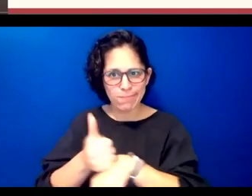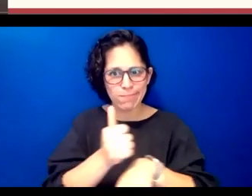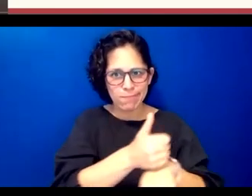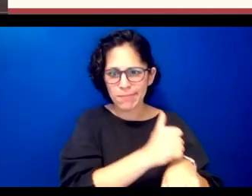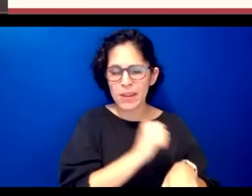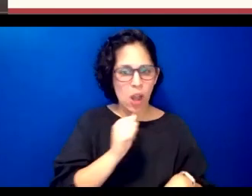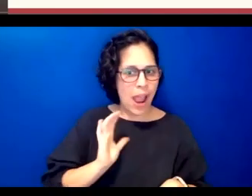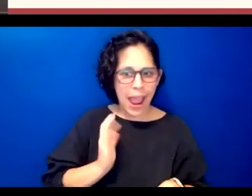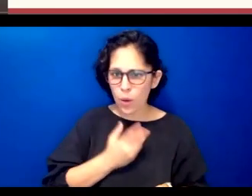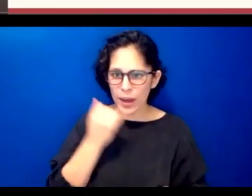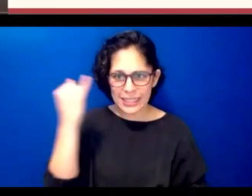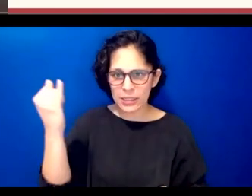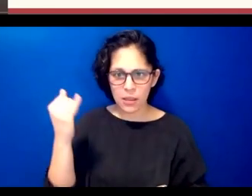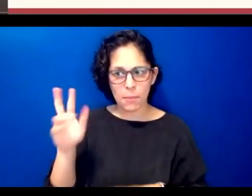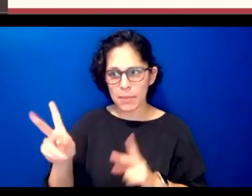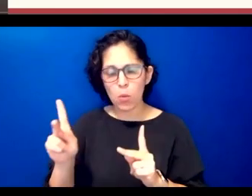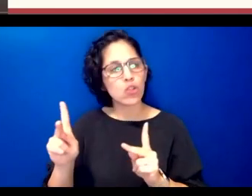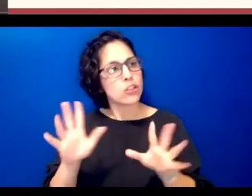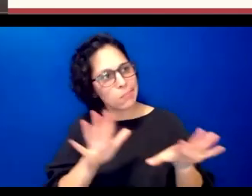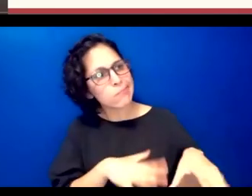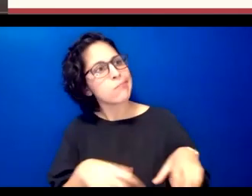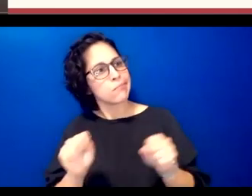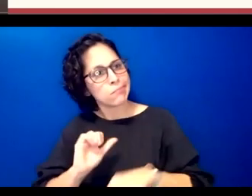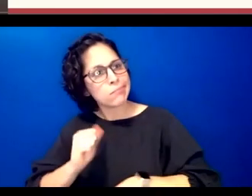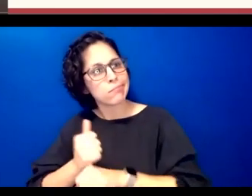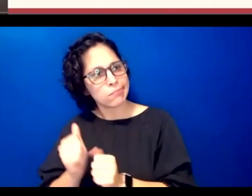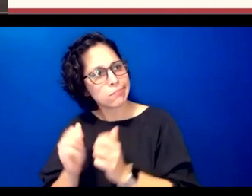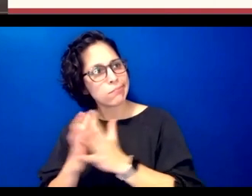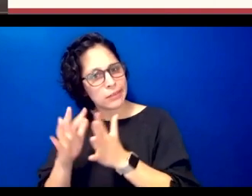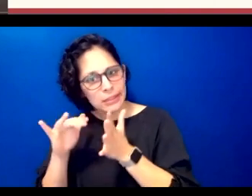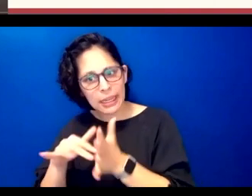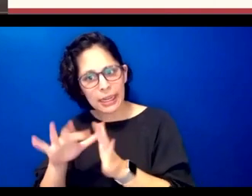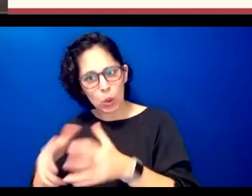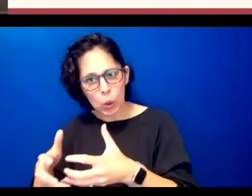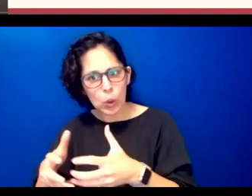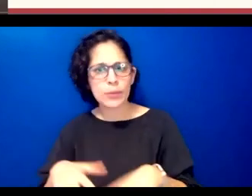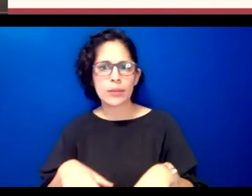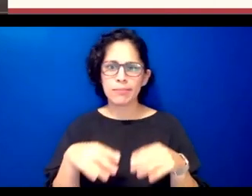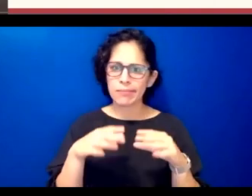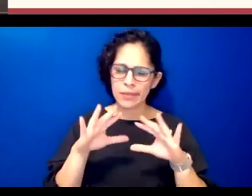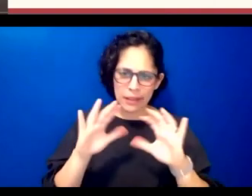started doing it and what's what's really great when i visit these these groups is that